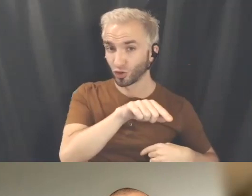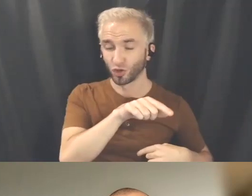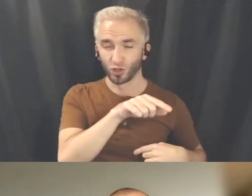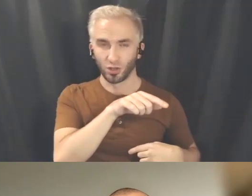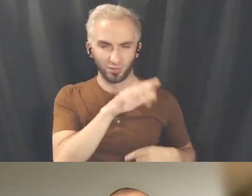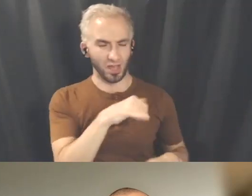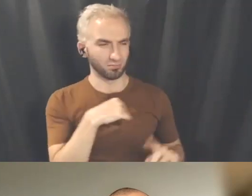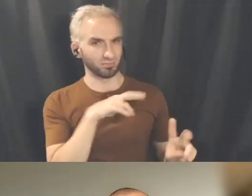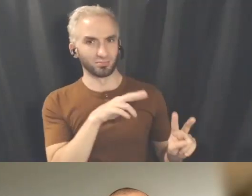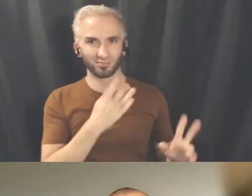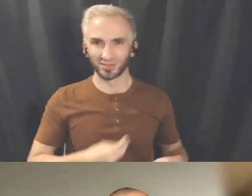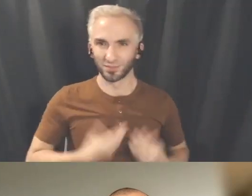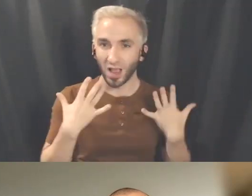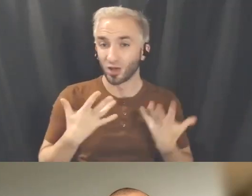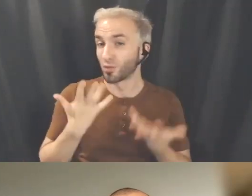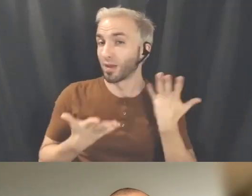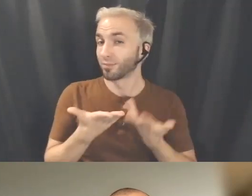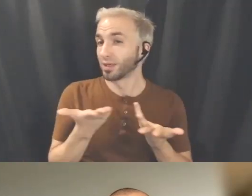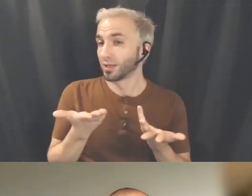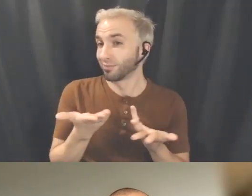Especially maybe for some of the people in this group here that